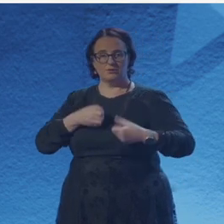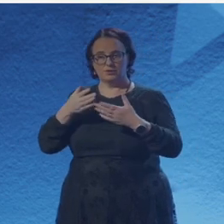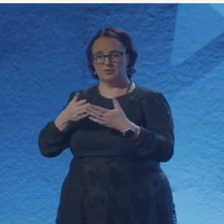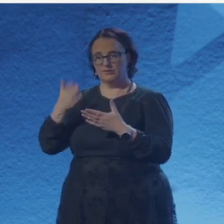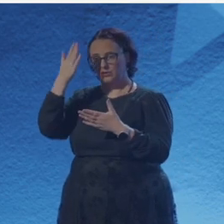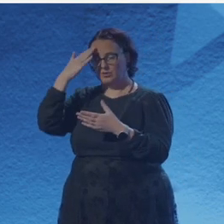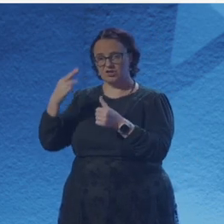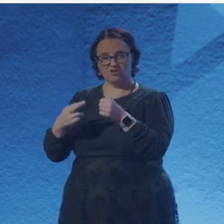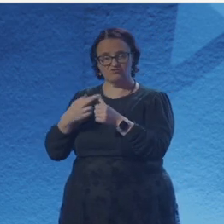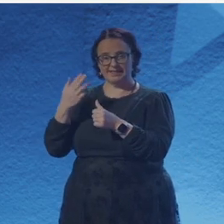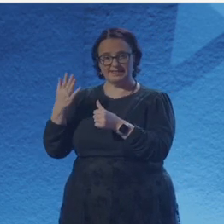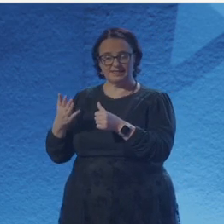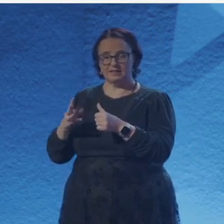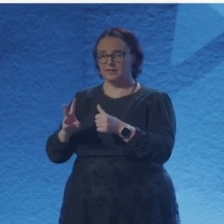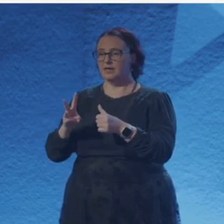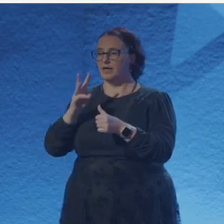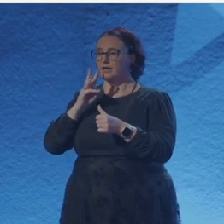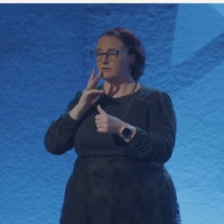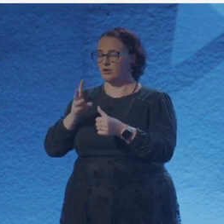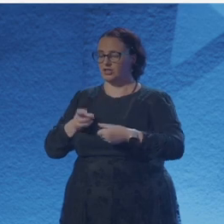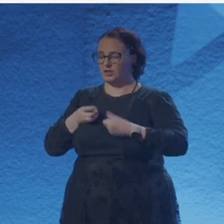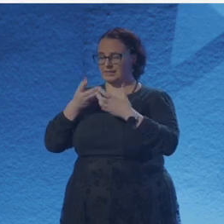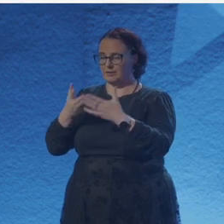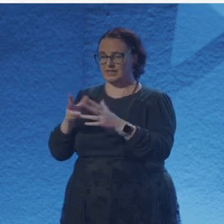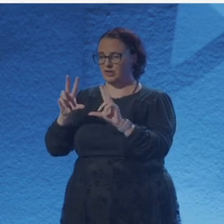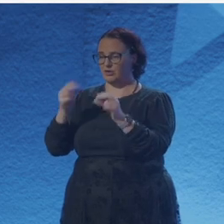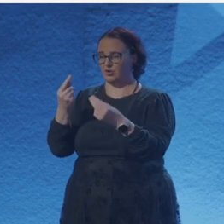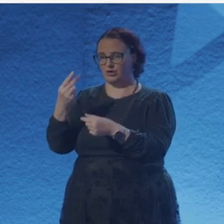basically in physics you get something that no one knew before